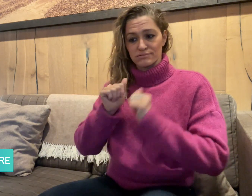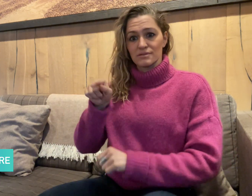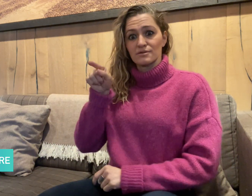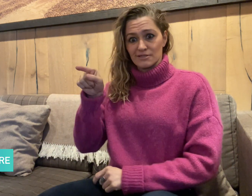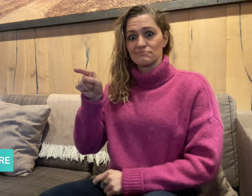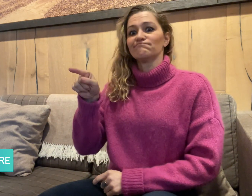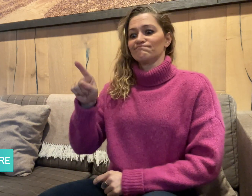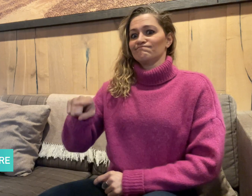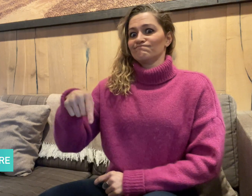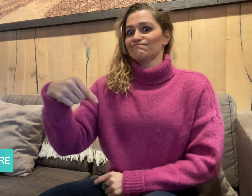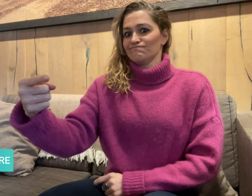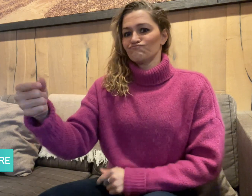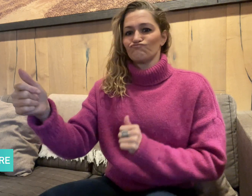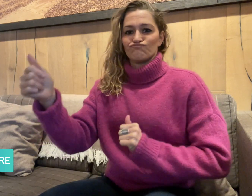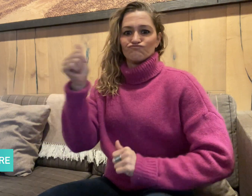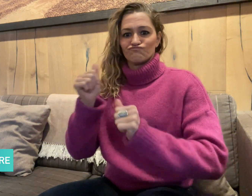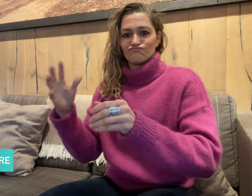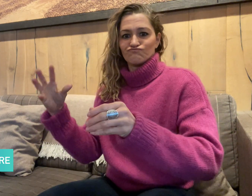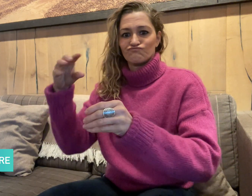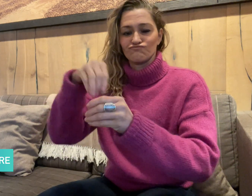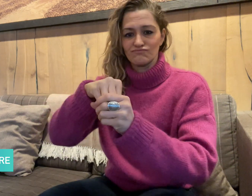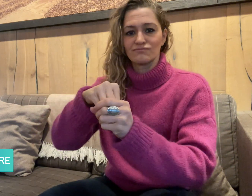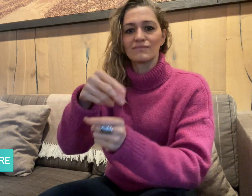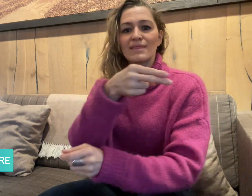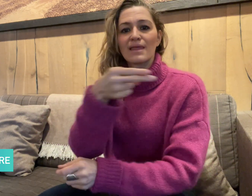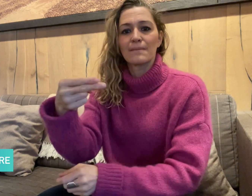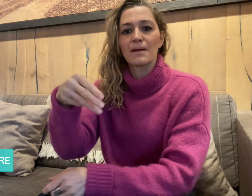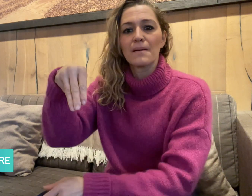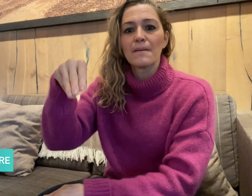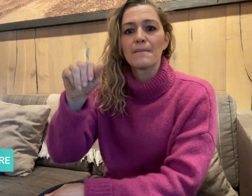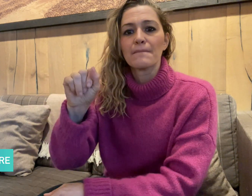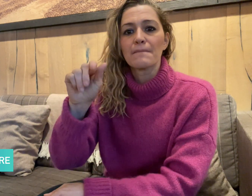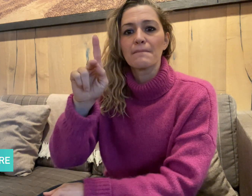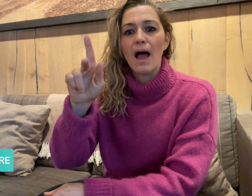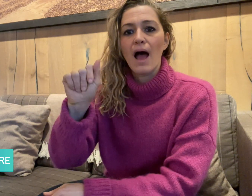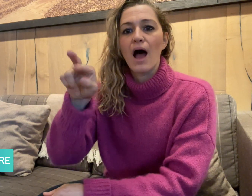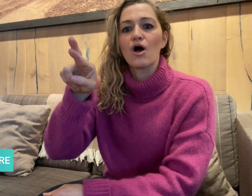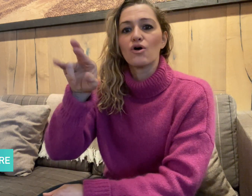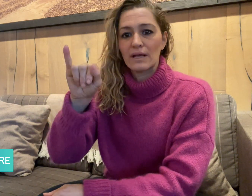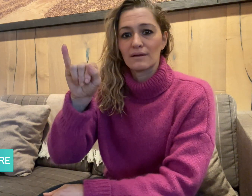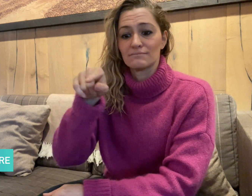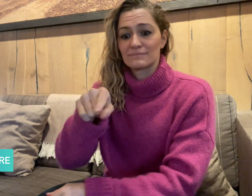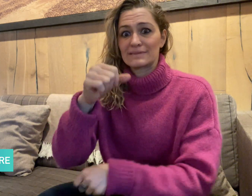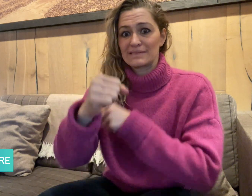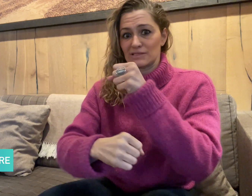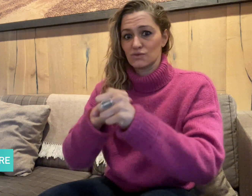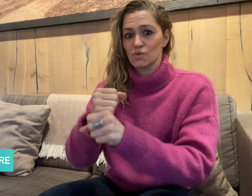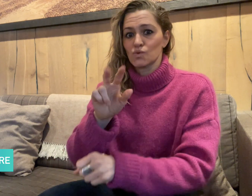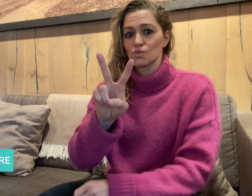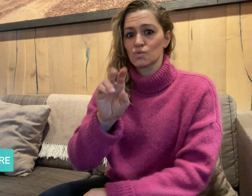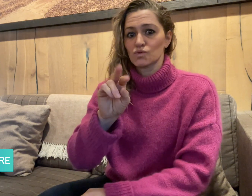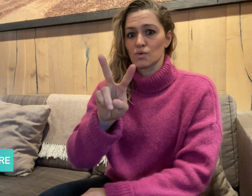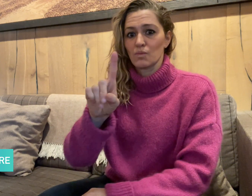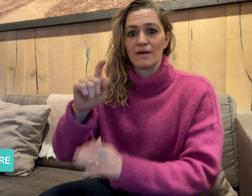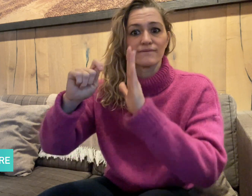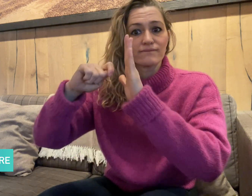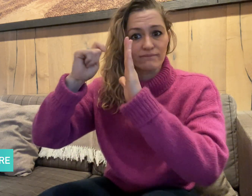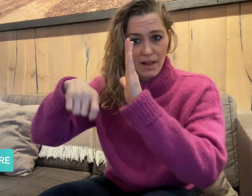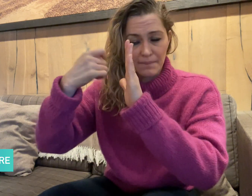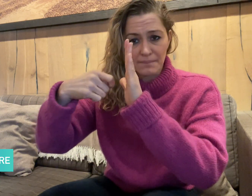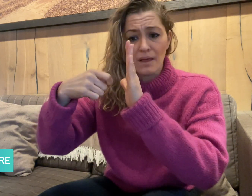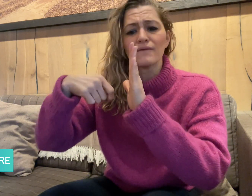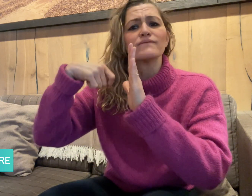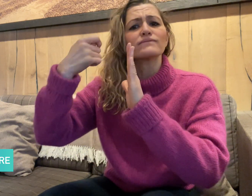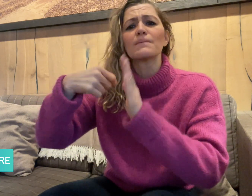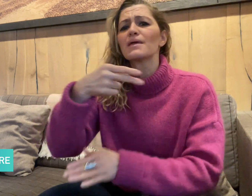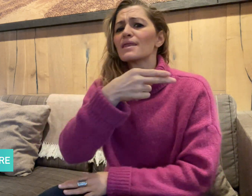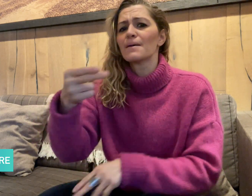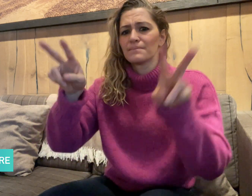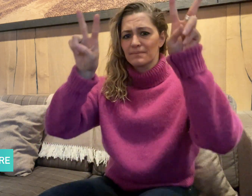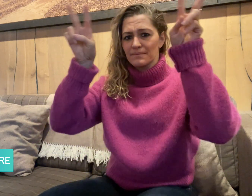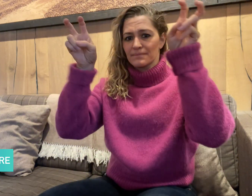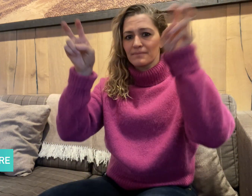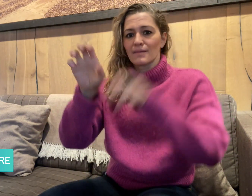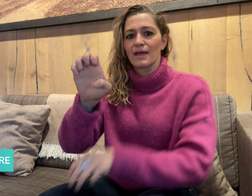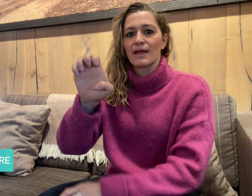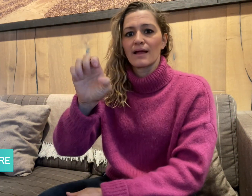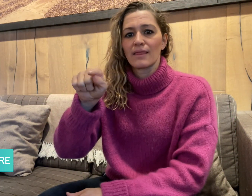will play Makkari in the 2021 film, Eternals. In the comic